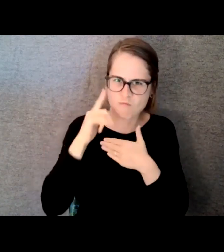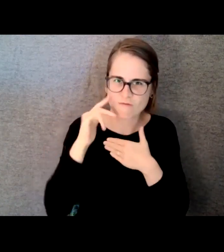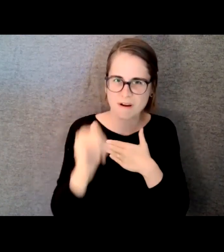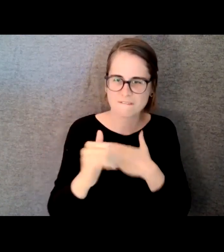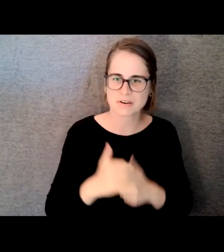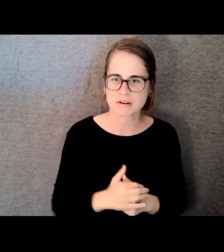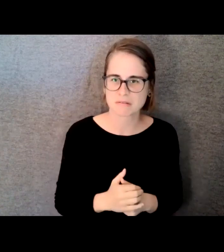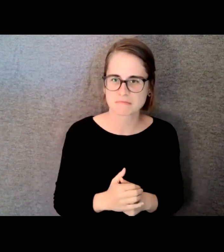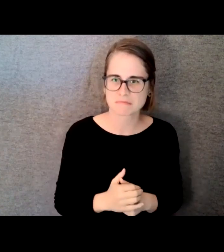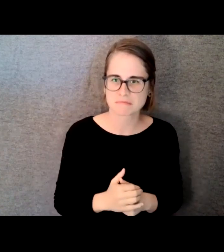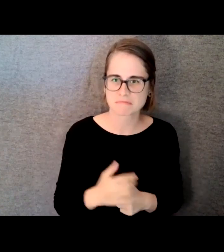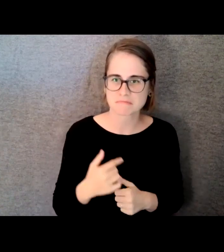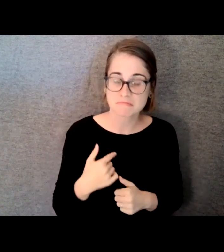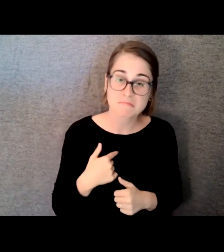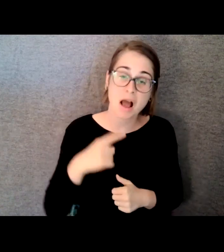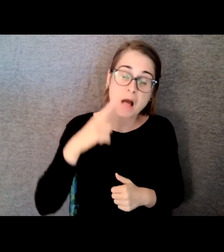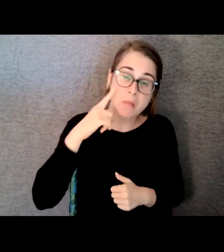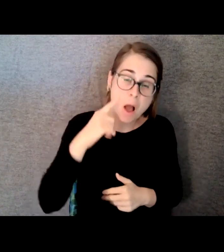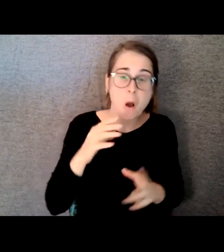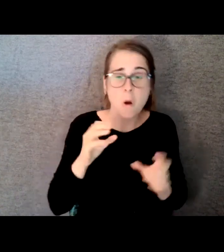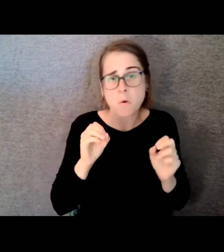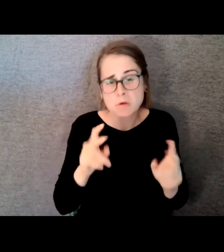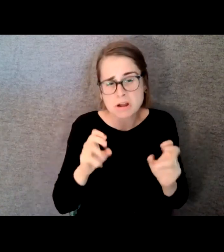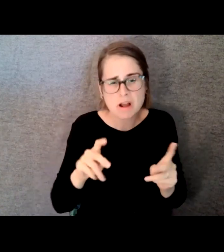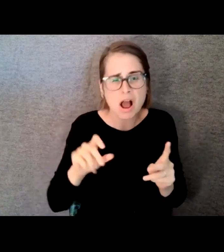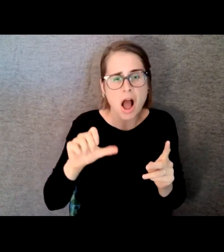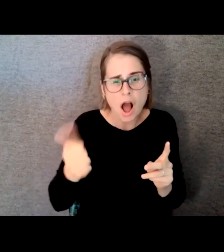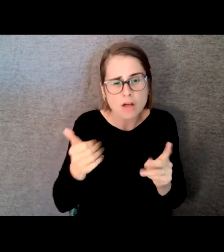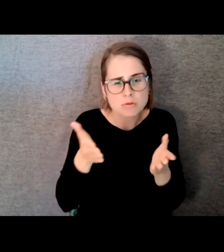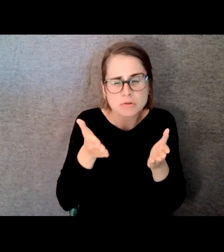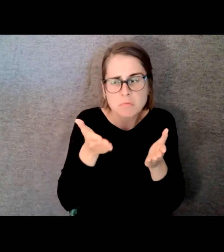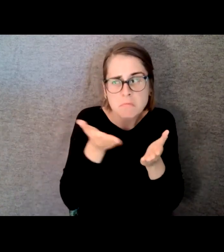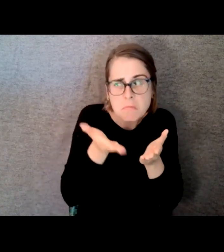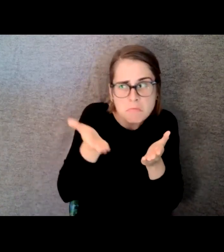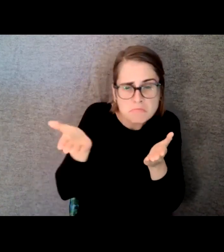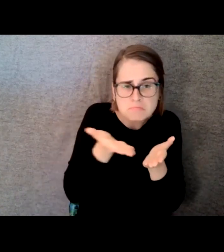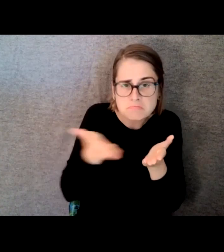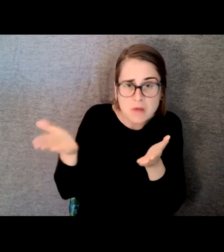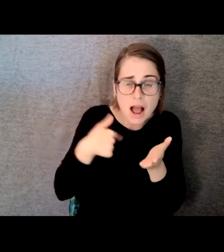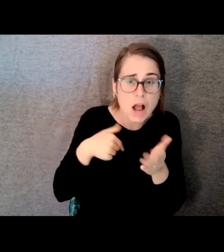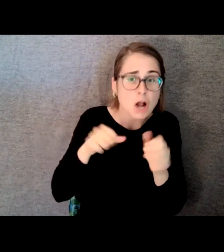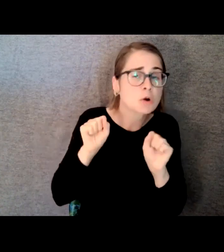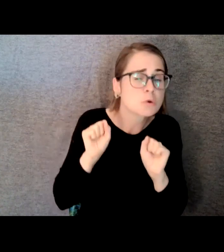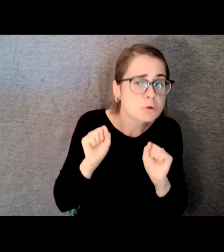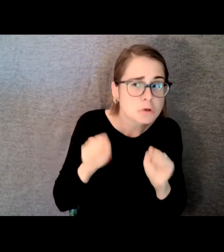to have different tracks in life. Simultaneously. And go on different pursuits.